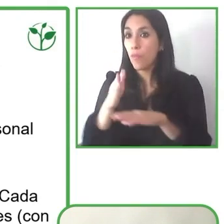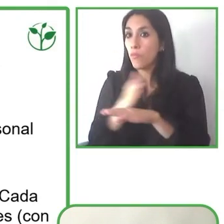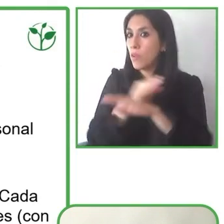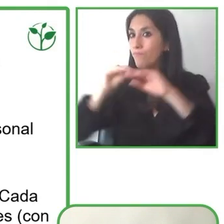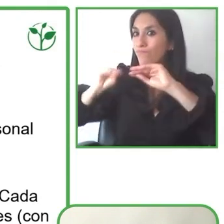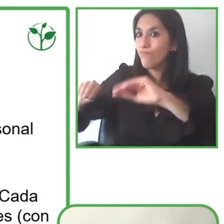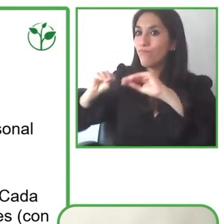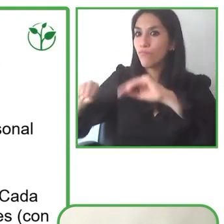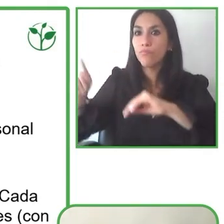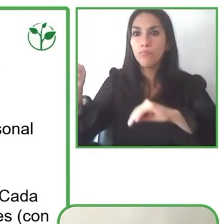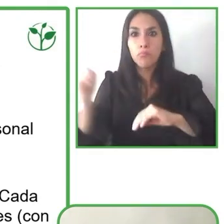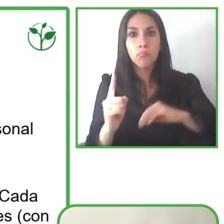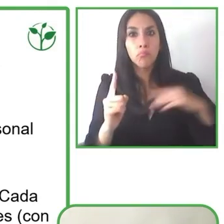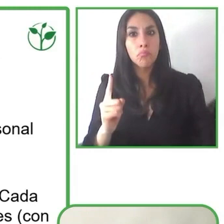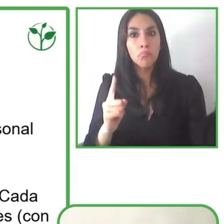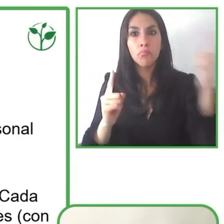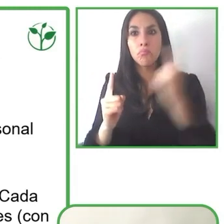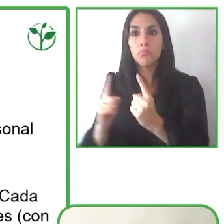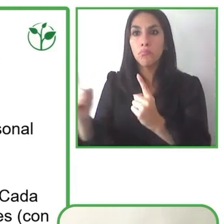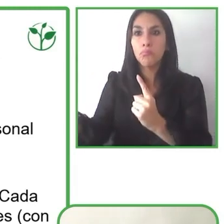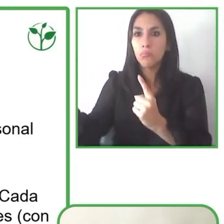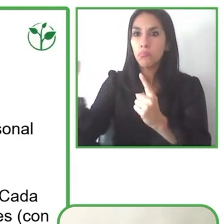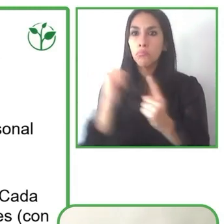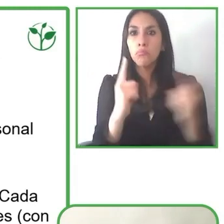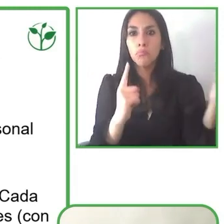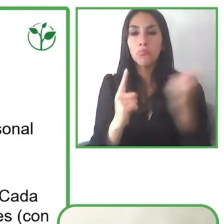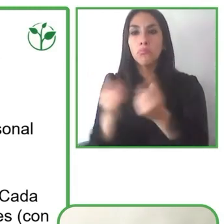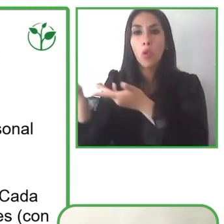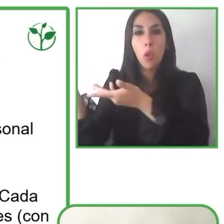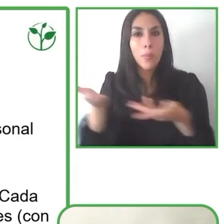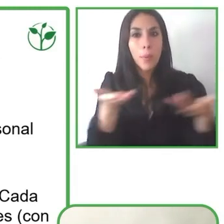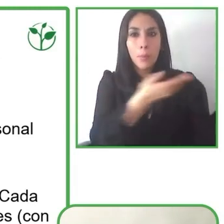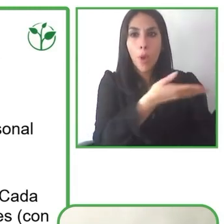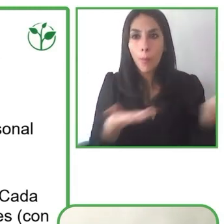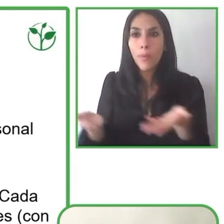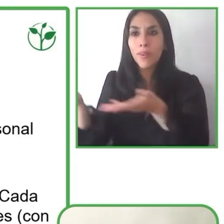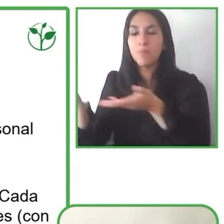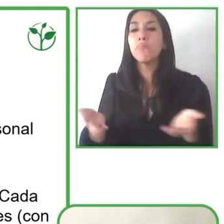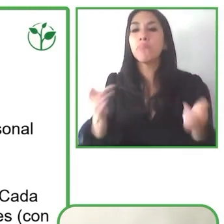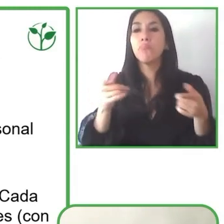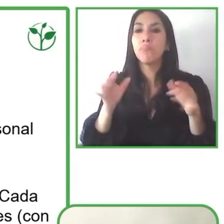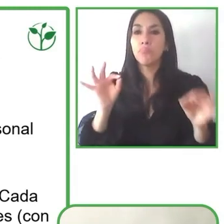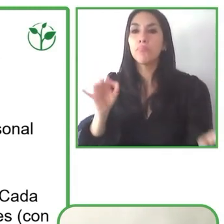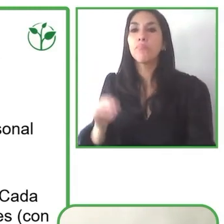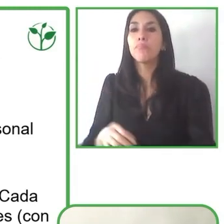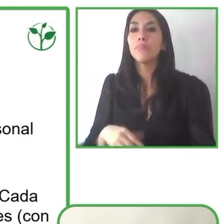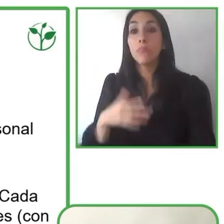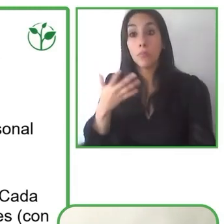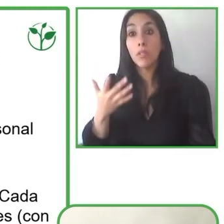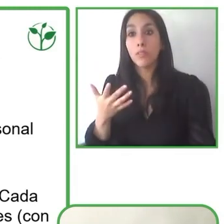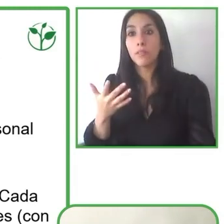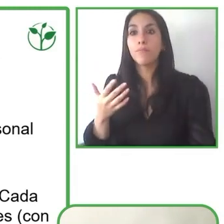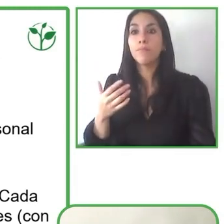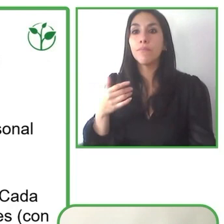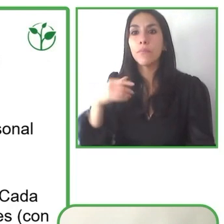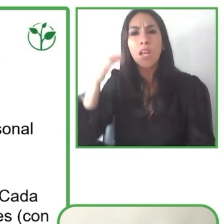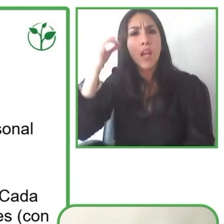so that we can make sure that a quality service is provided. We want to have that mindset of we learn something new